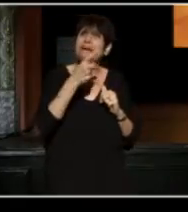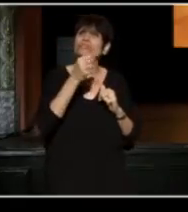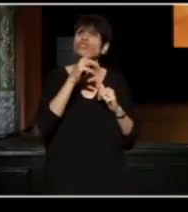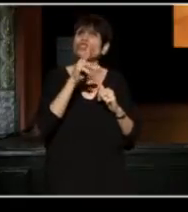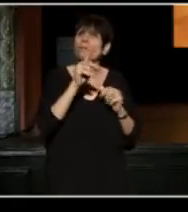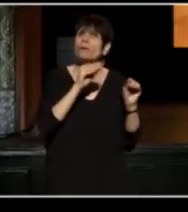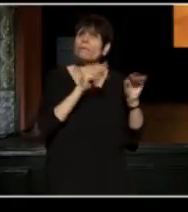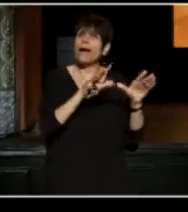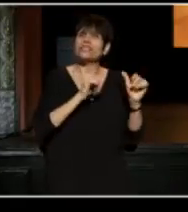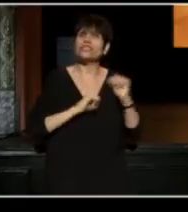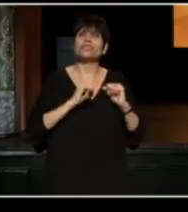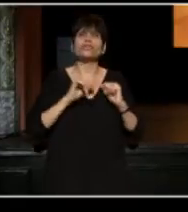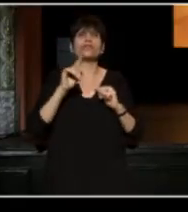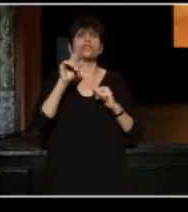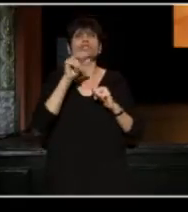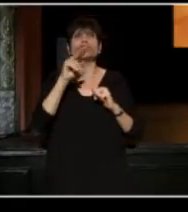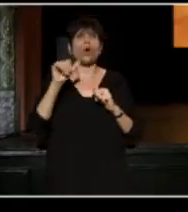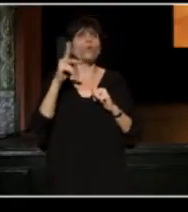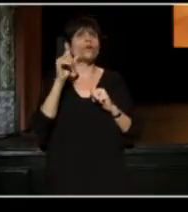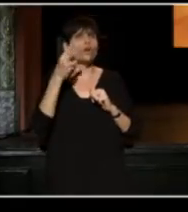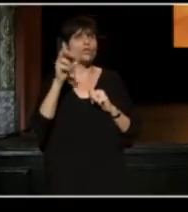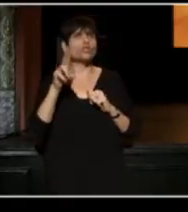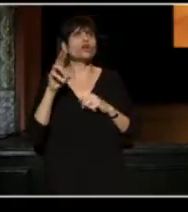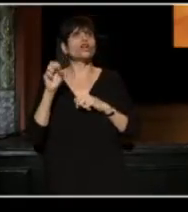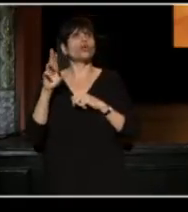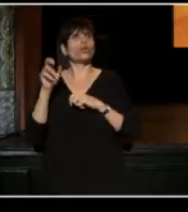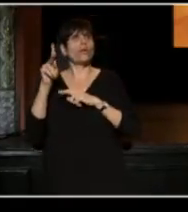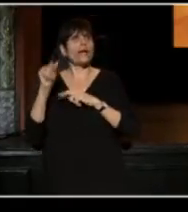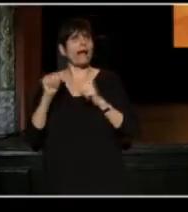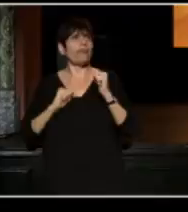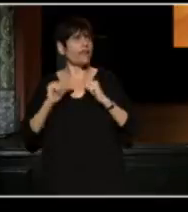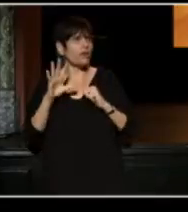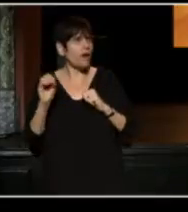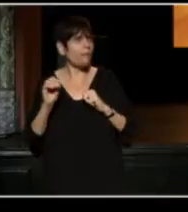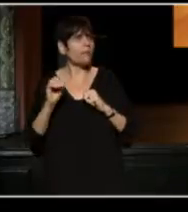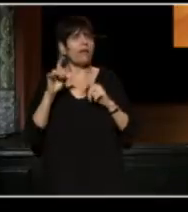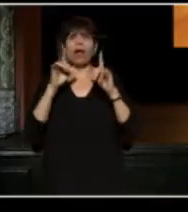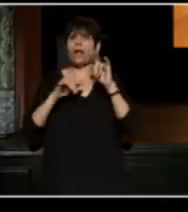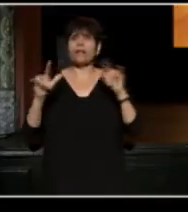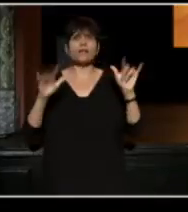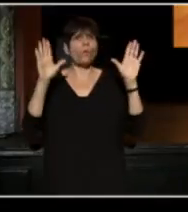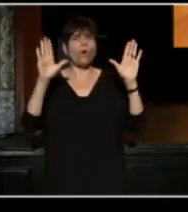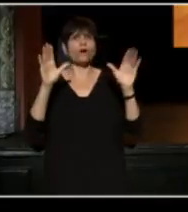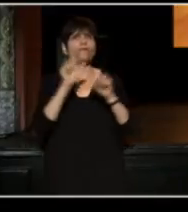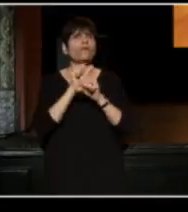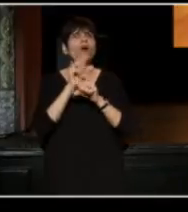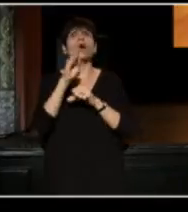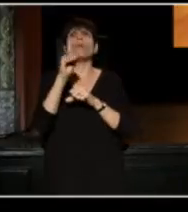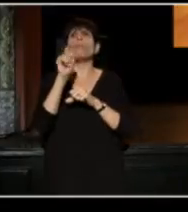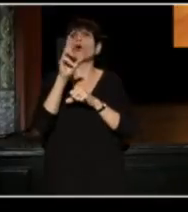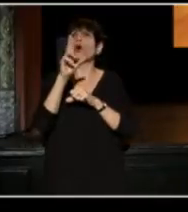the astounding Tony Kushner at the Eureka Theater Company, the eclectic and wonderful work of Berkeley Repertory Theater,